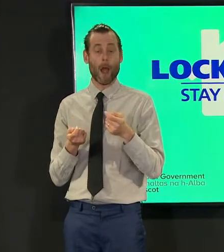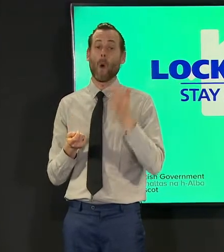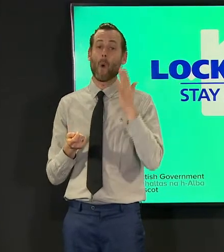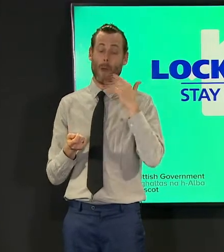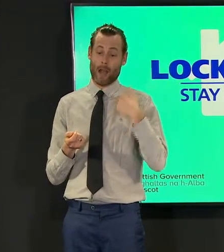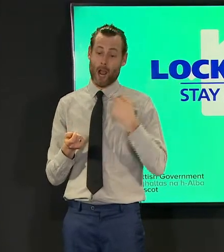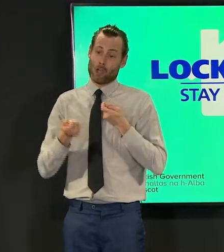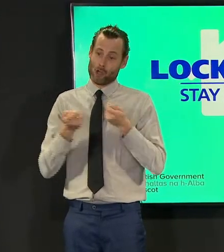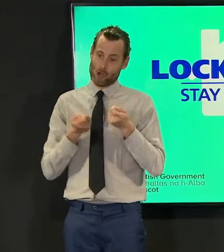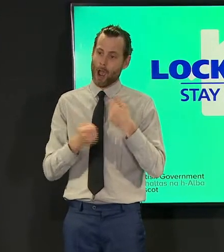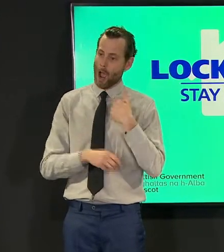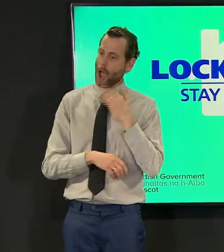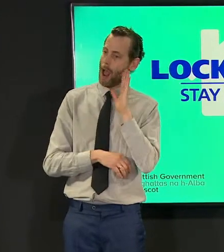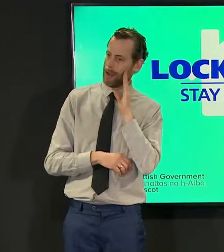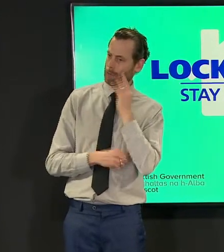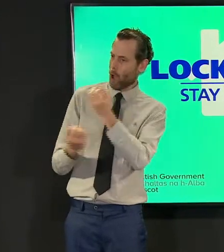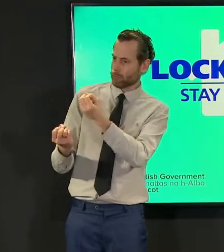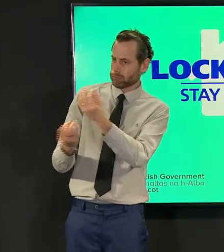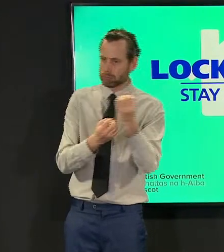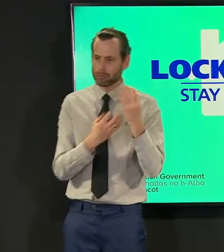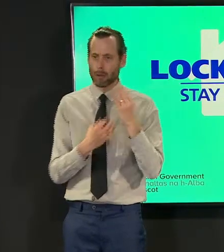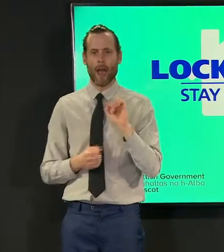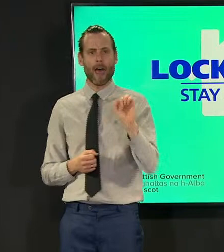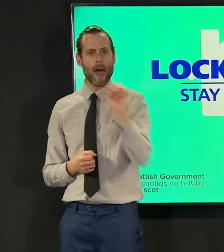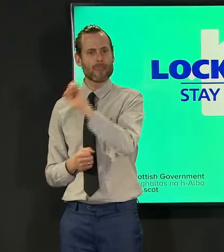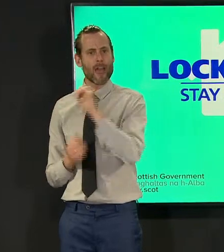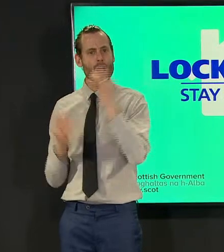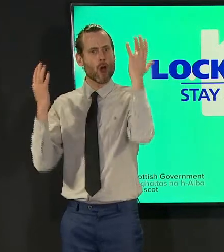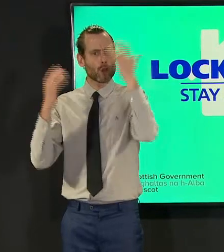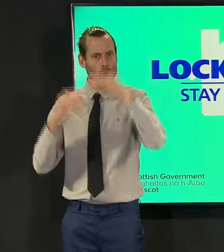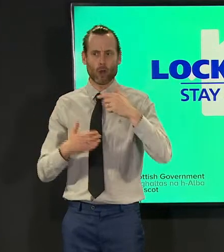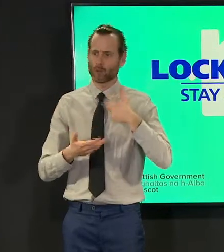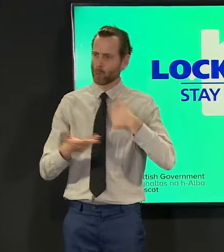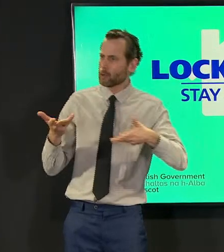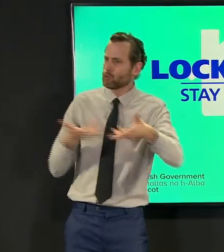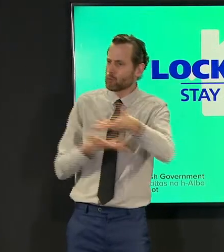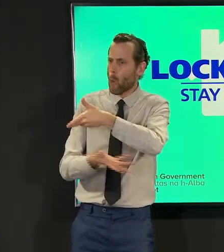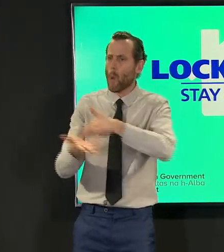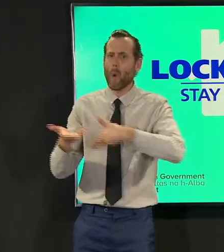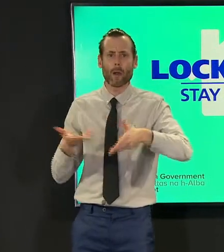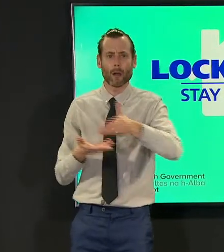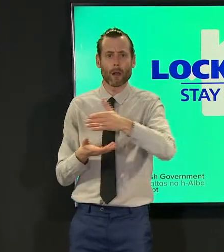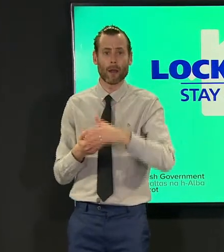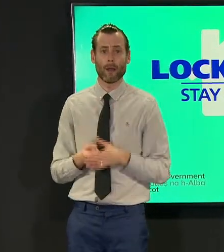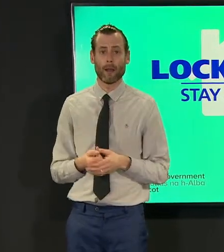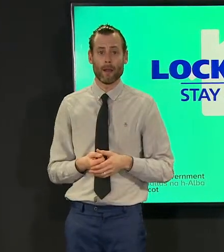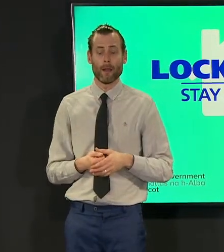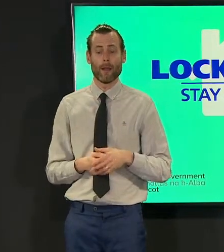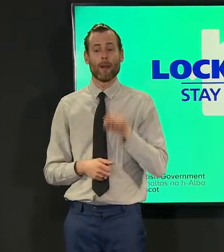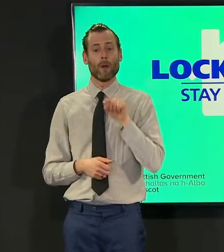about their particular concerns uh and all of that has been actually pre-pandemic about how do we